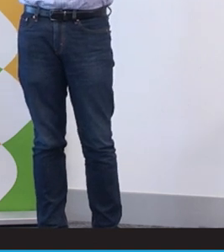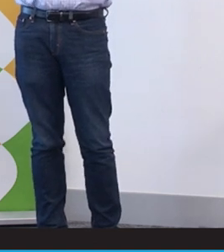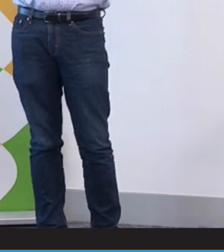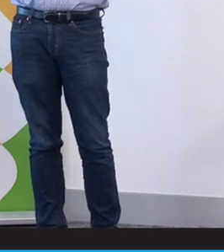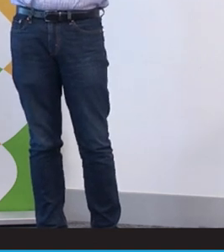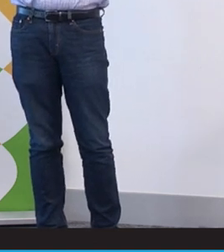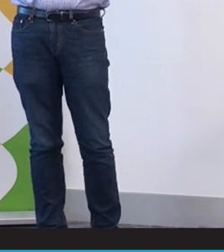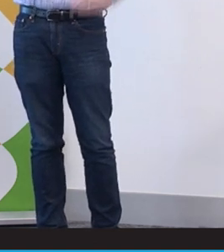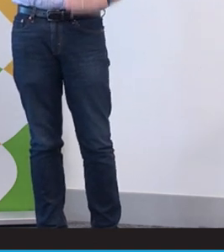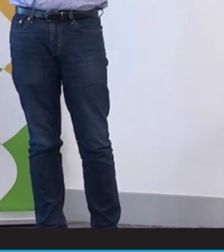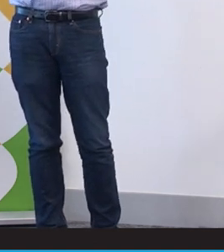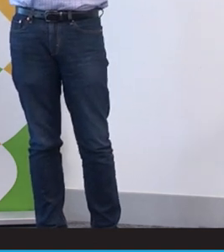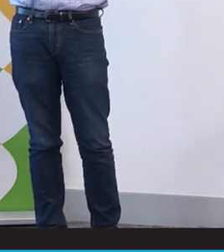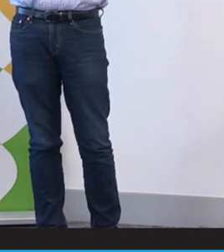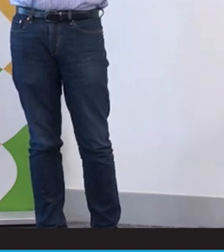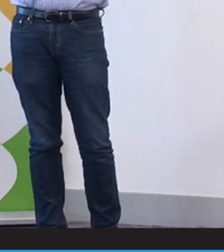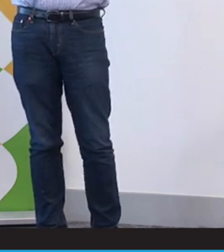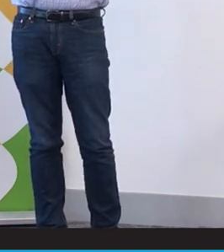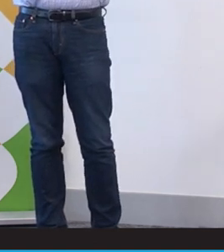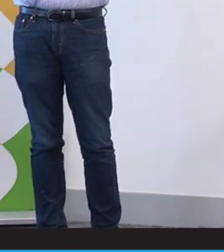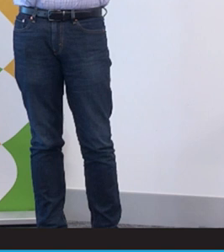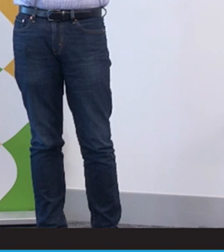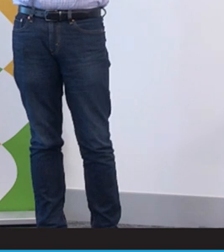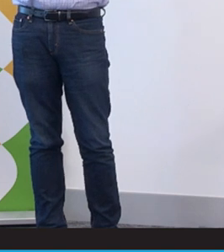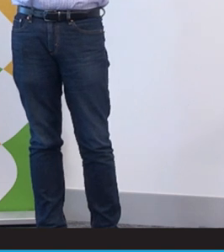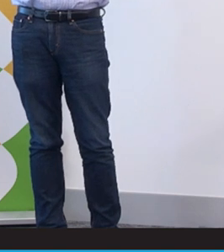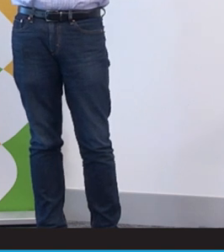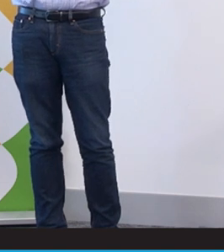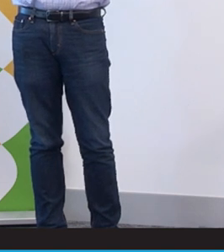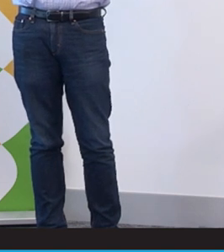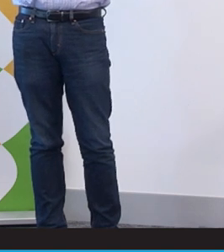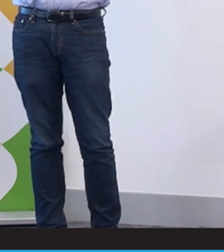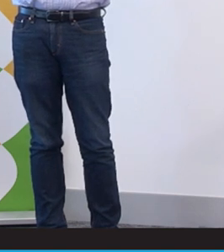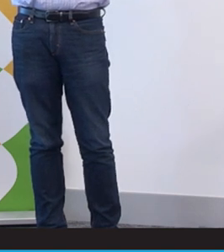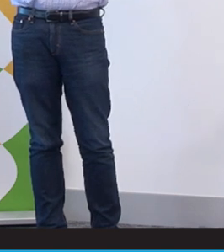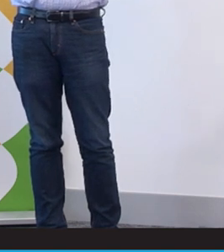methods. This district disproportionate and there's a lot of money behind that agenda,